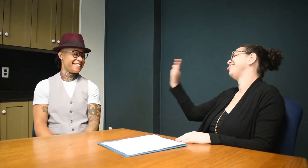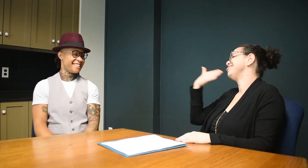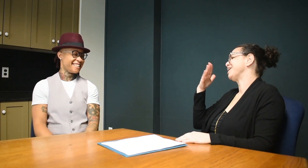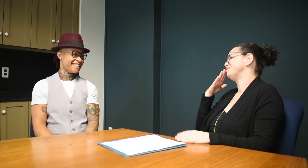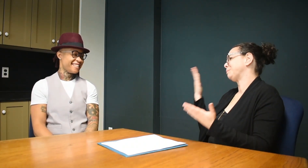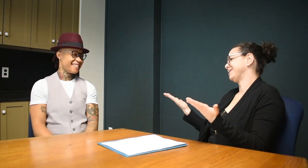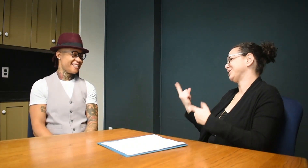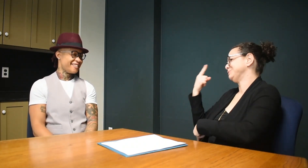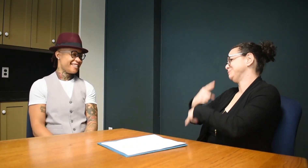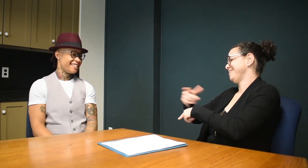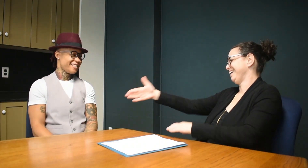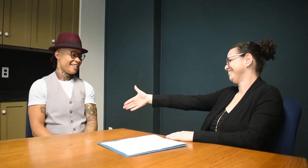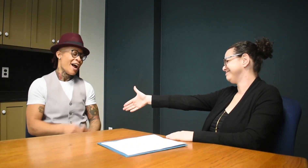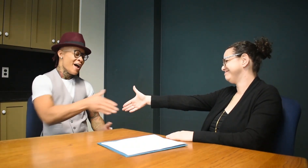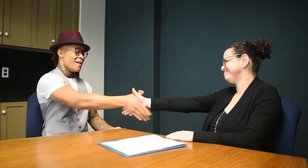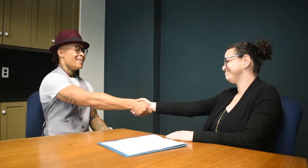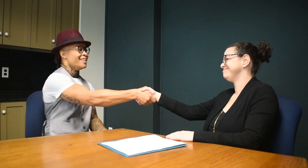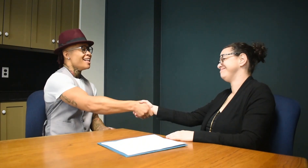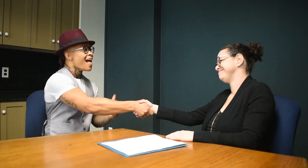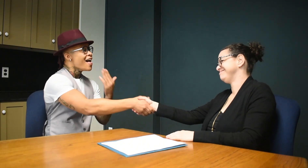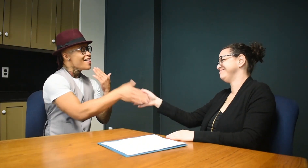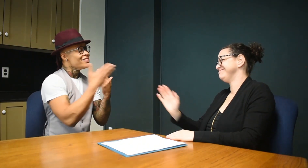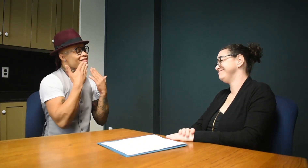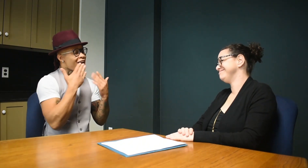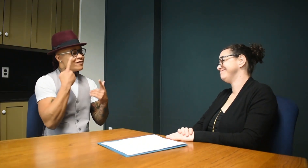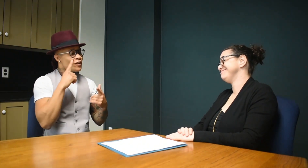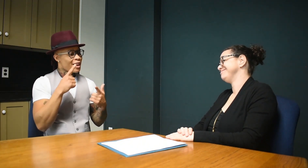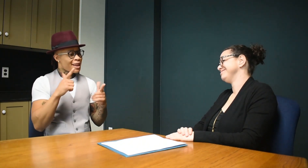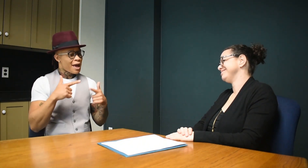Thank you so much for being here today!